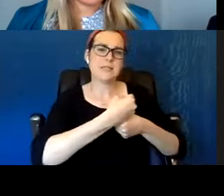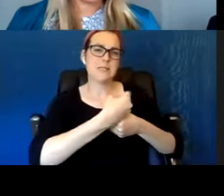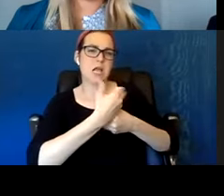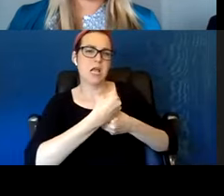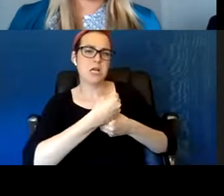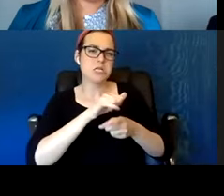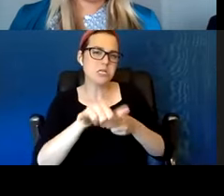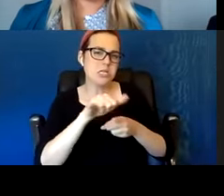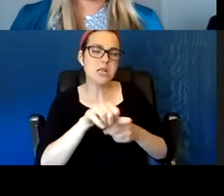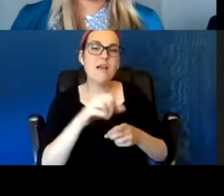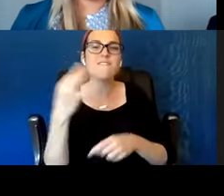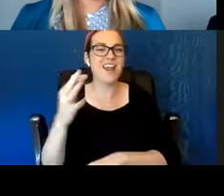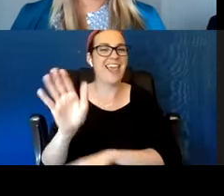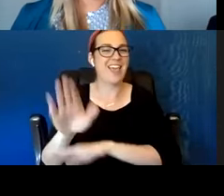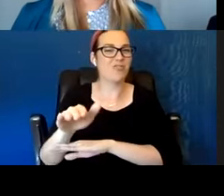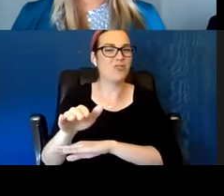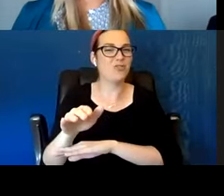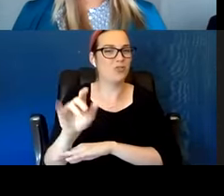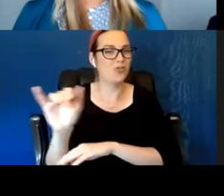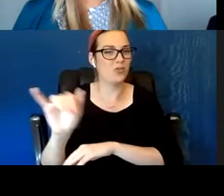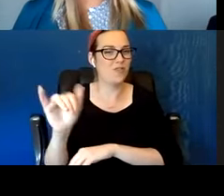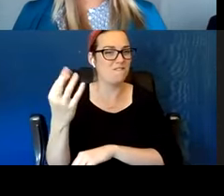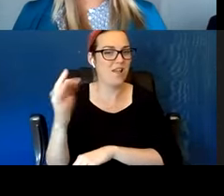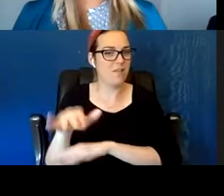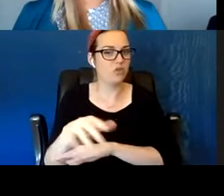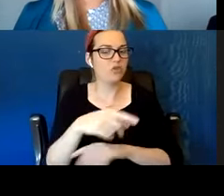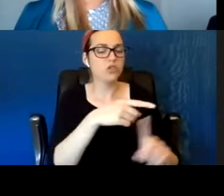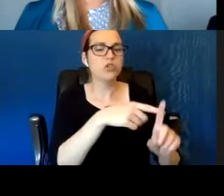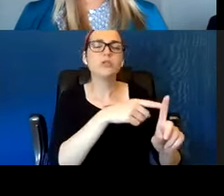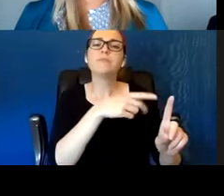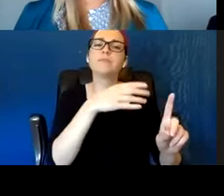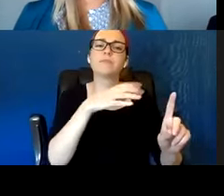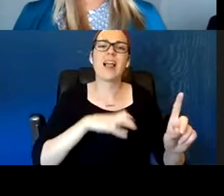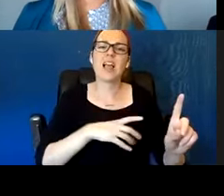and some food for your dog. You are not gonna do this... I mean, the B was all over the world.